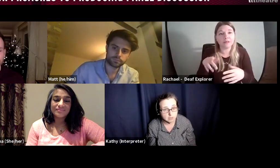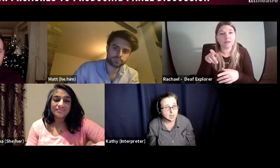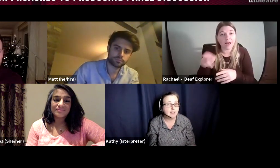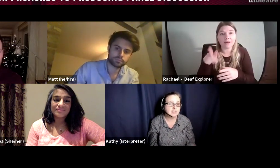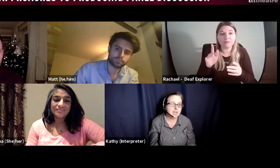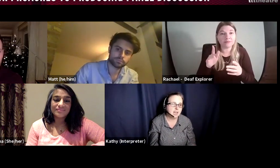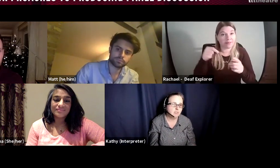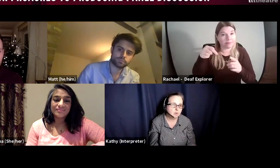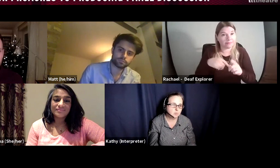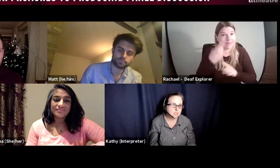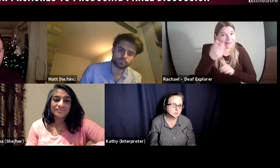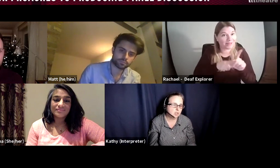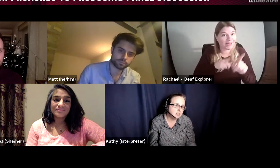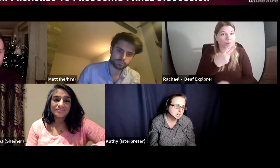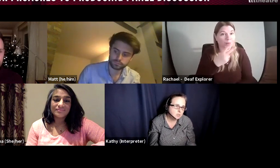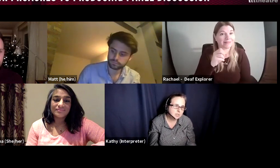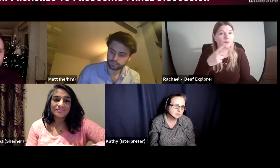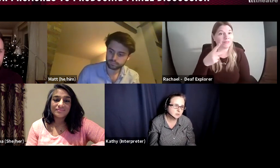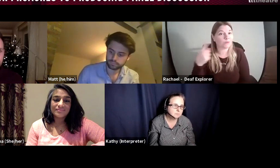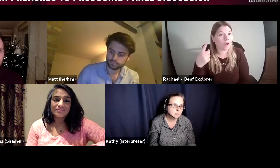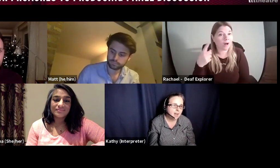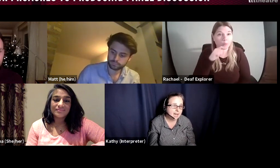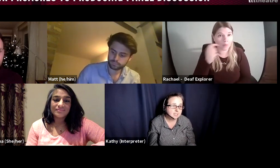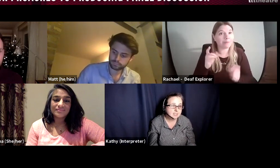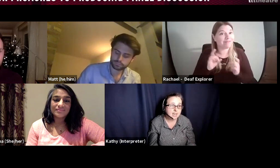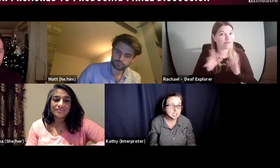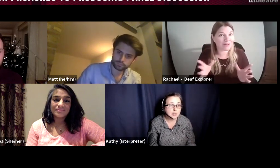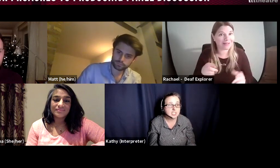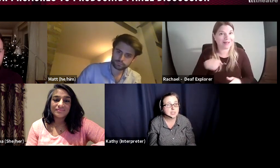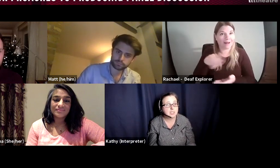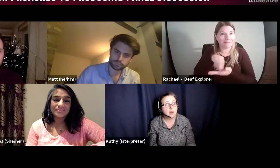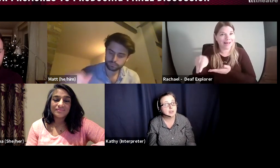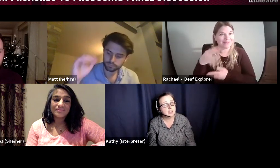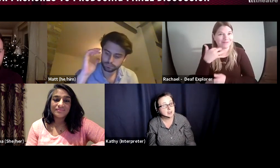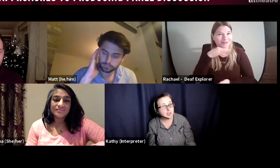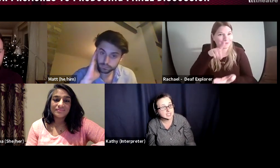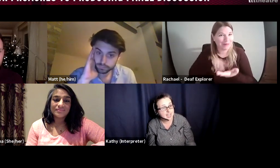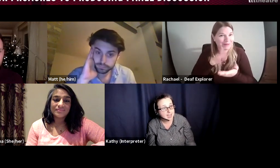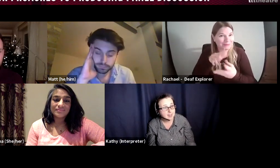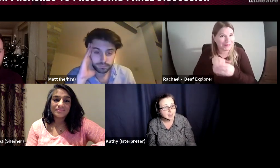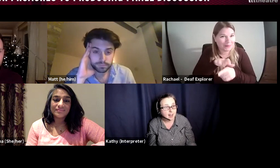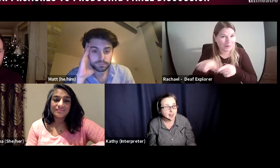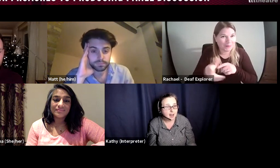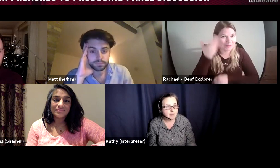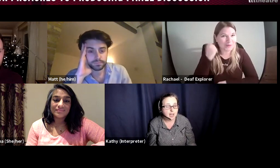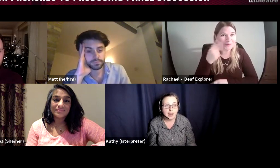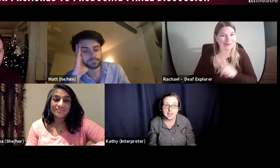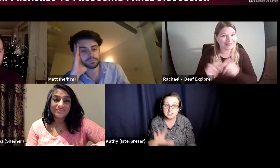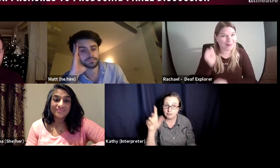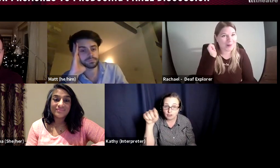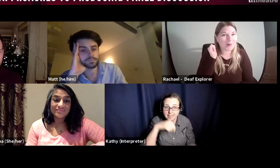I have to say, the content was wonderful, and in 2021 they're running it again, and it's free in